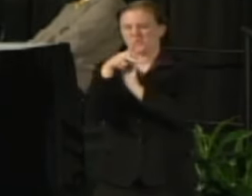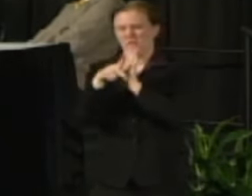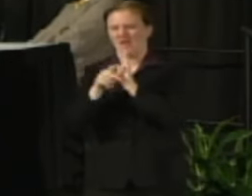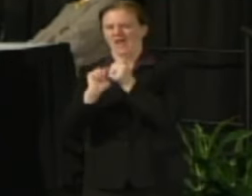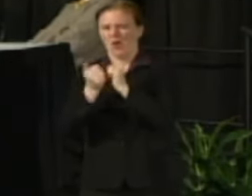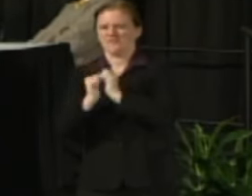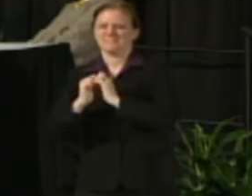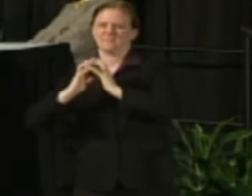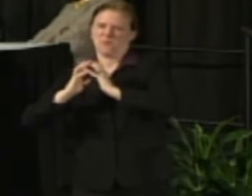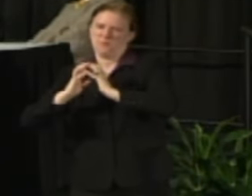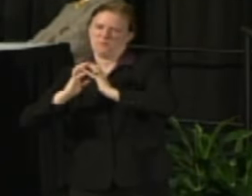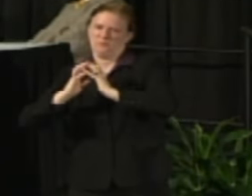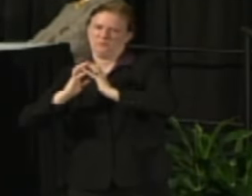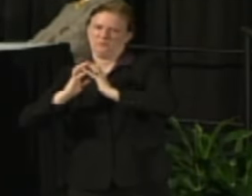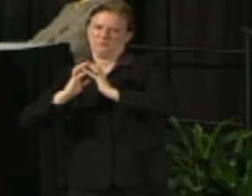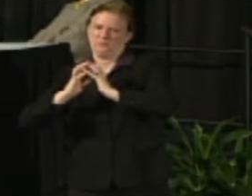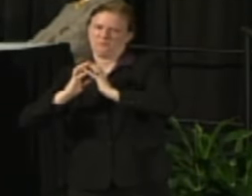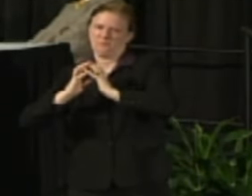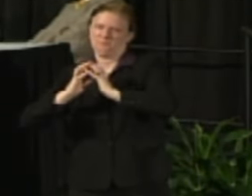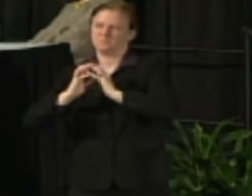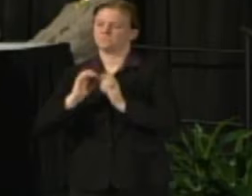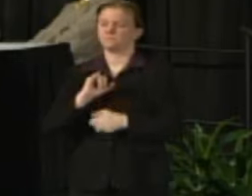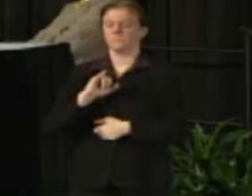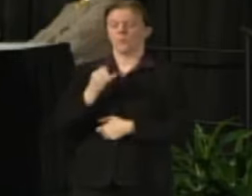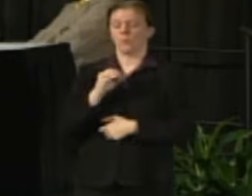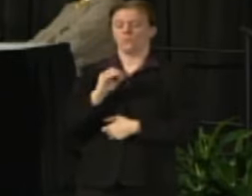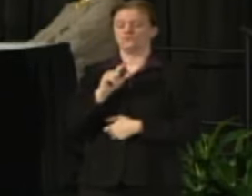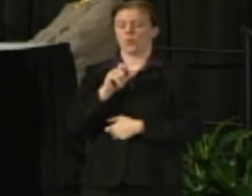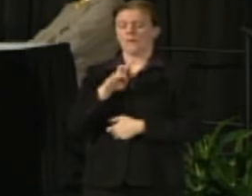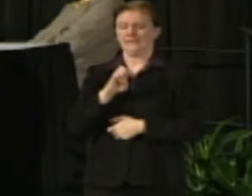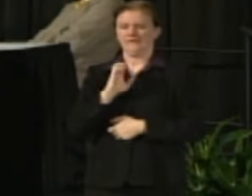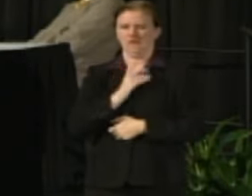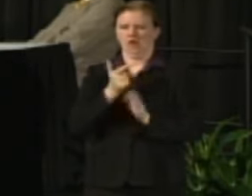Chancellor Mone: So Joely may also be able to address. Joely is our Senior Legal Counsel. Joely Urdann, please.